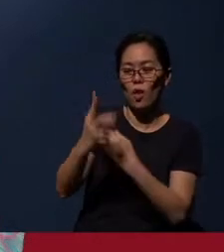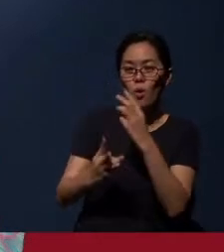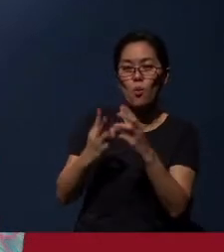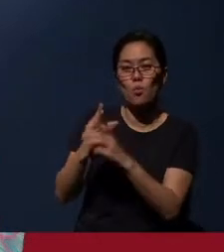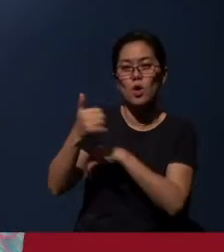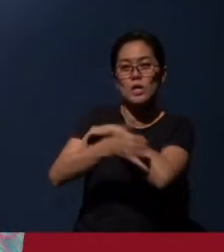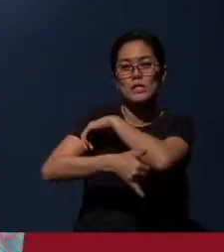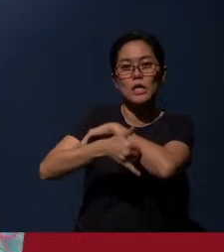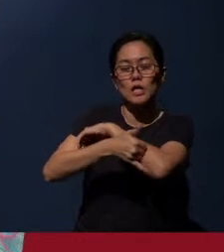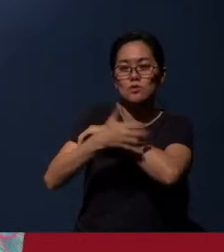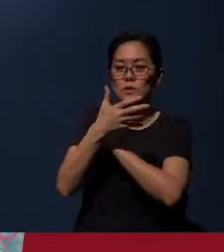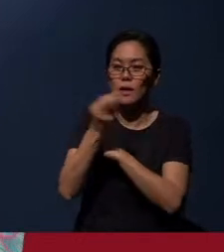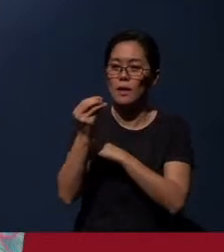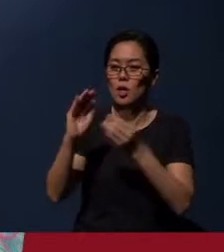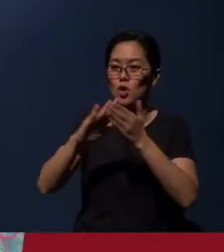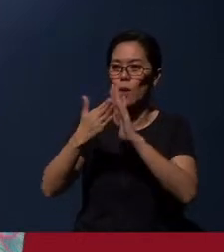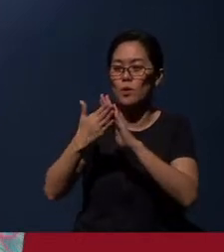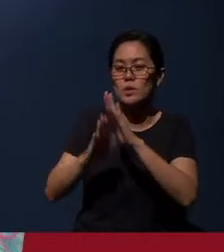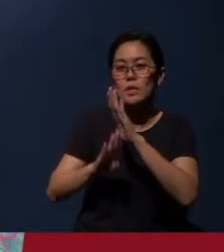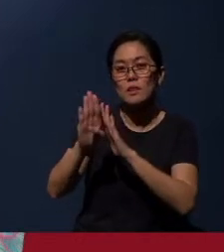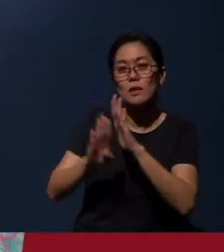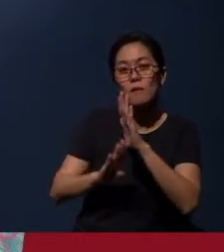and the community development projects.